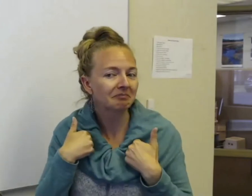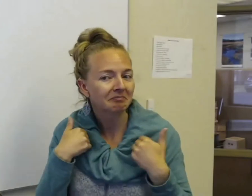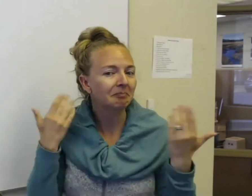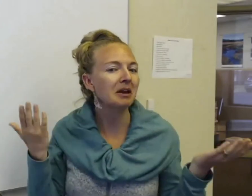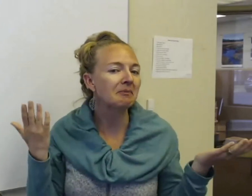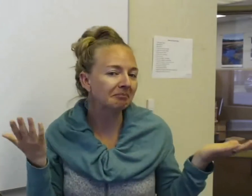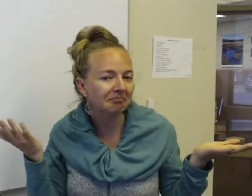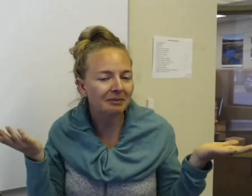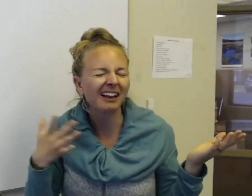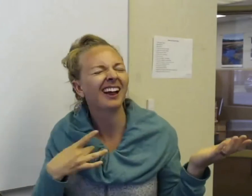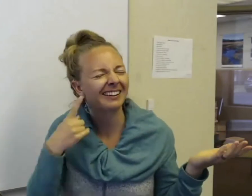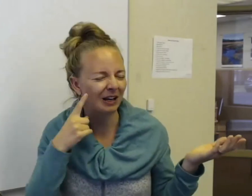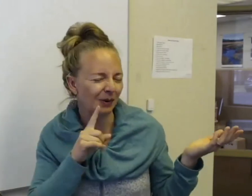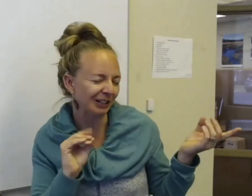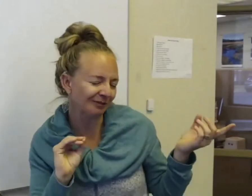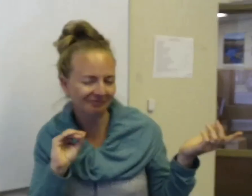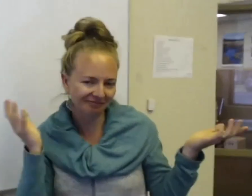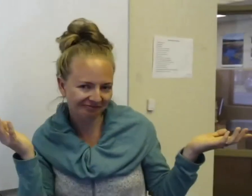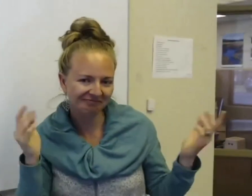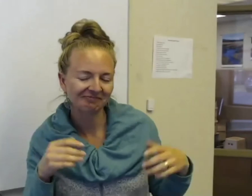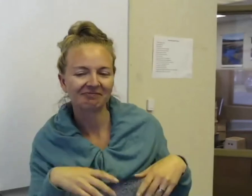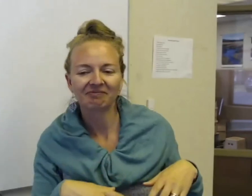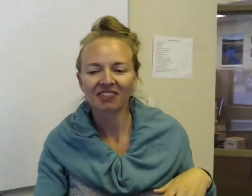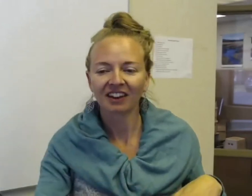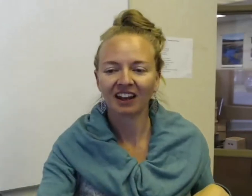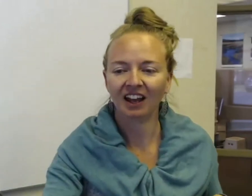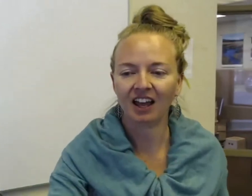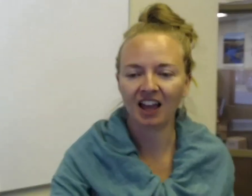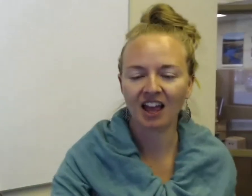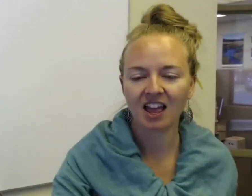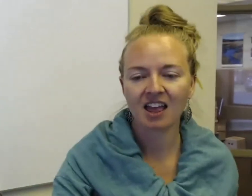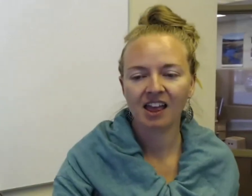Maybe. Maybe I like to think we do.